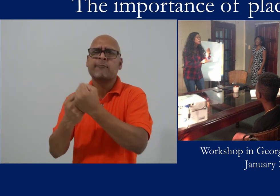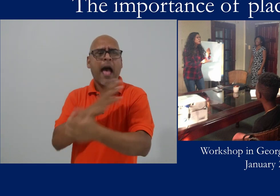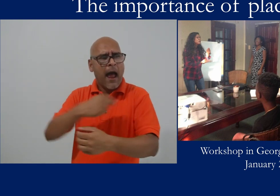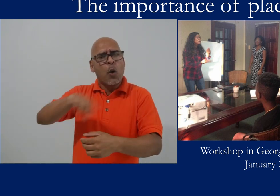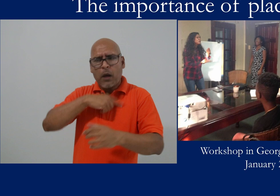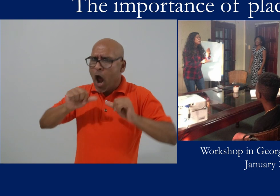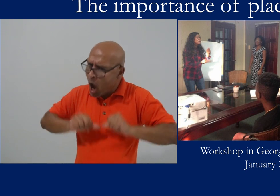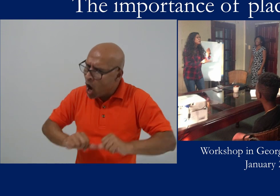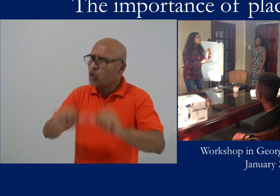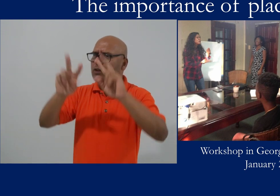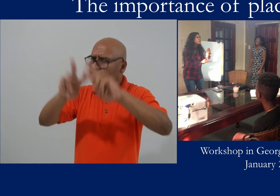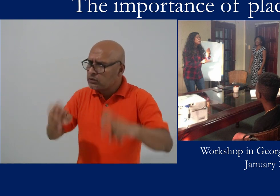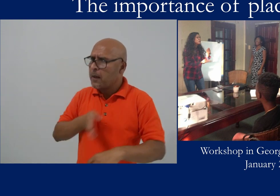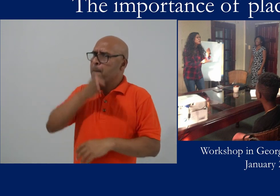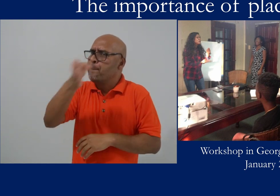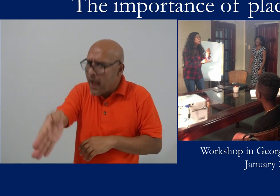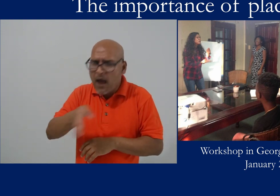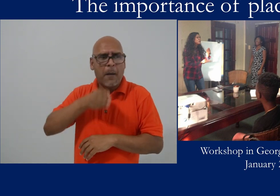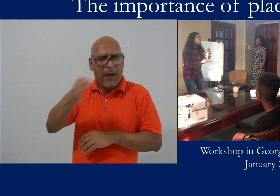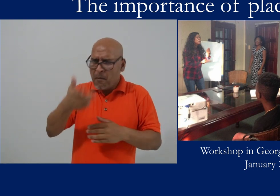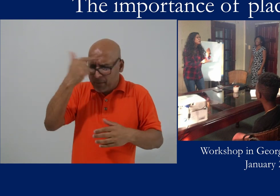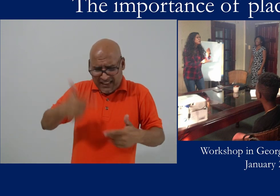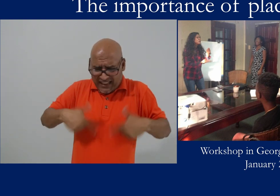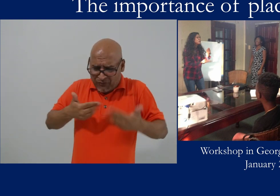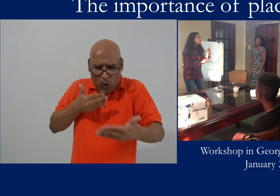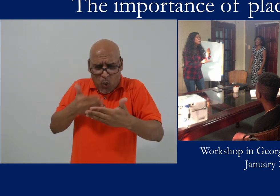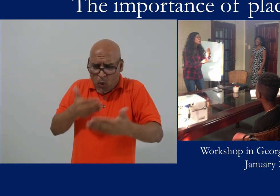involves ongoing contact, ongoing support and research,